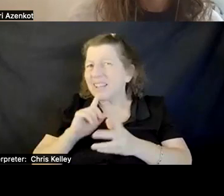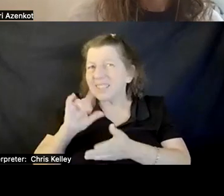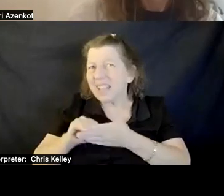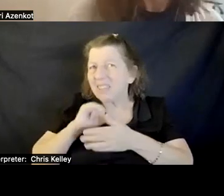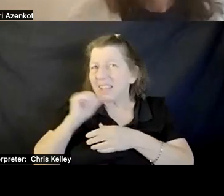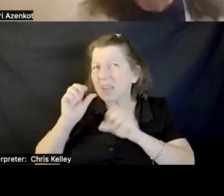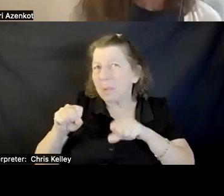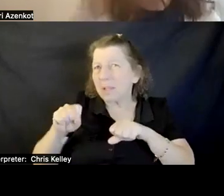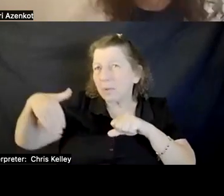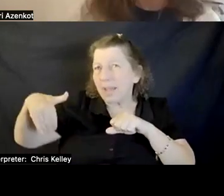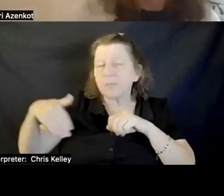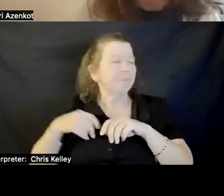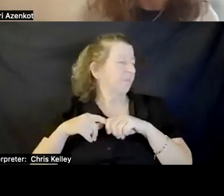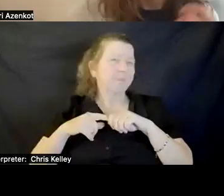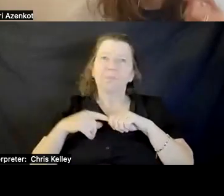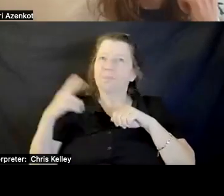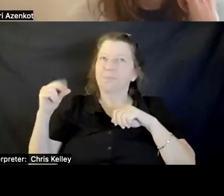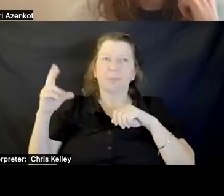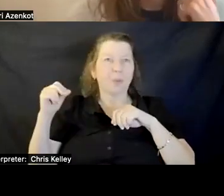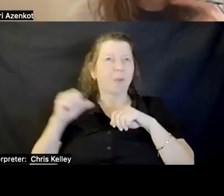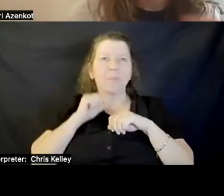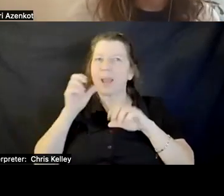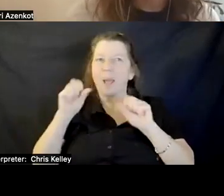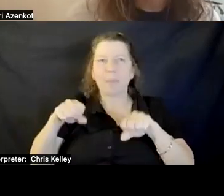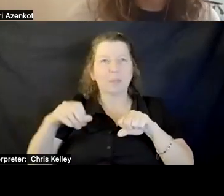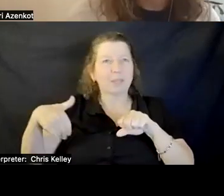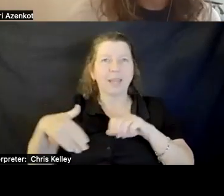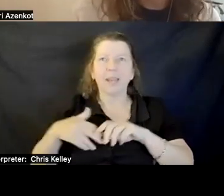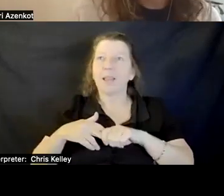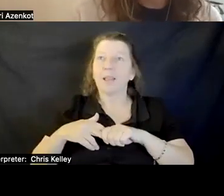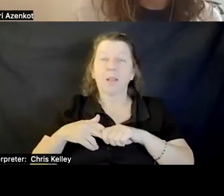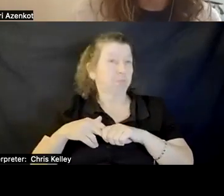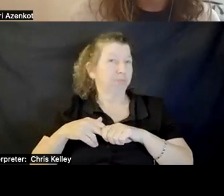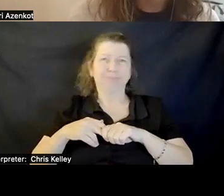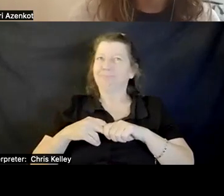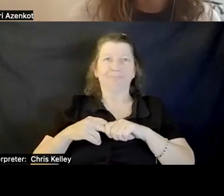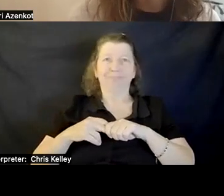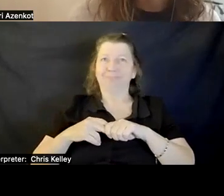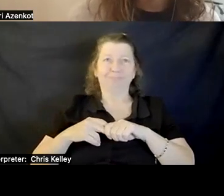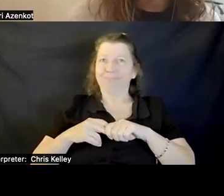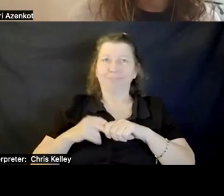Shiri: No, not that close. That is the research we are all doing.